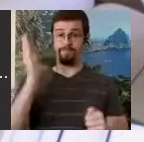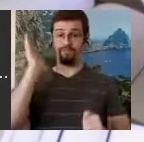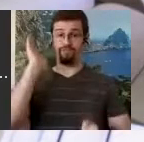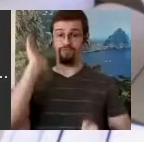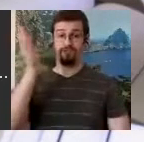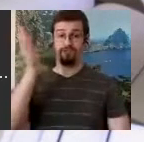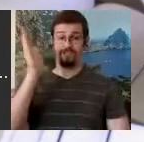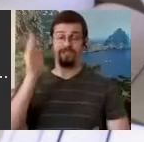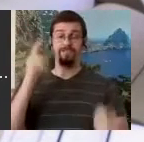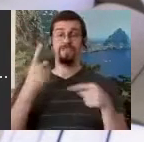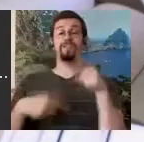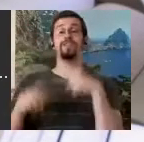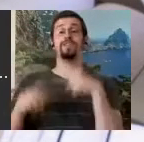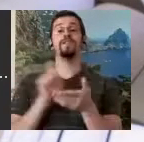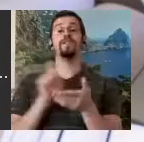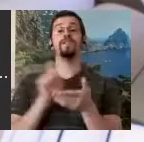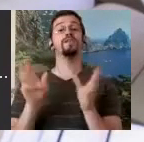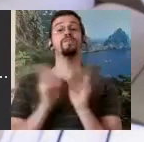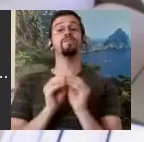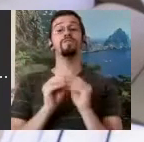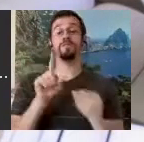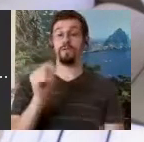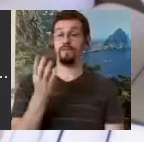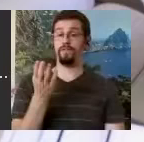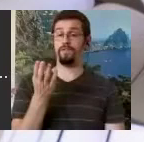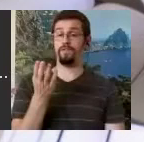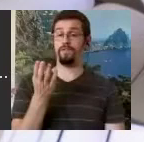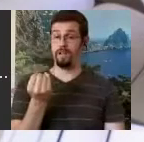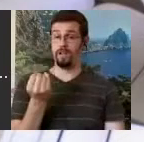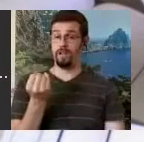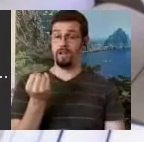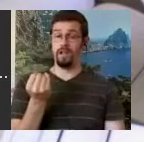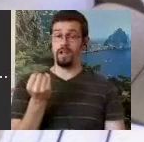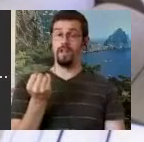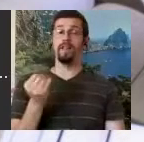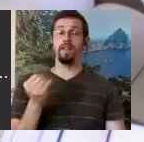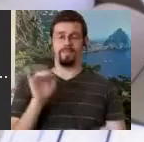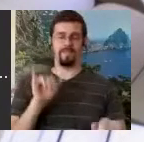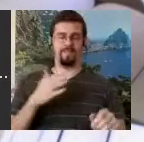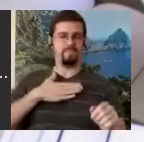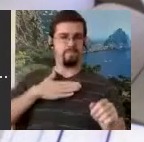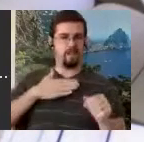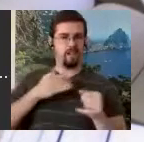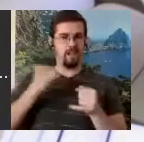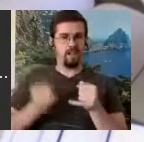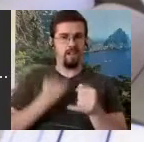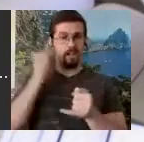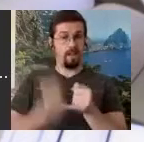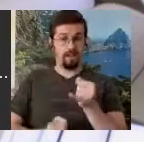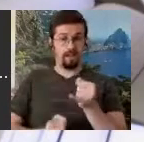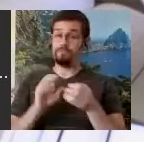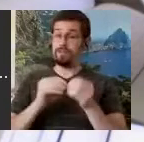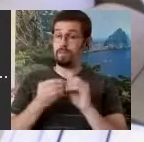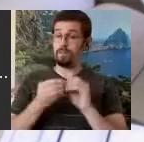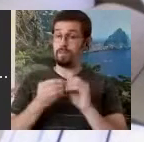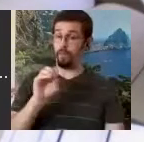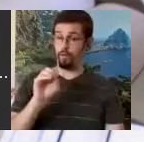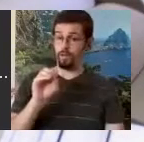Symposium 2014. I left mine for last. It's number 40. So if you want to see my